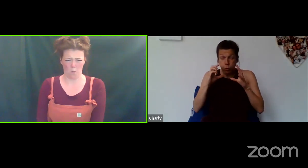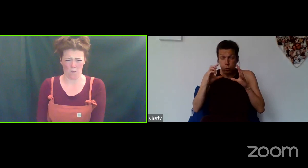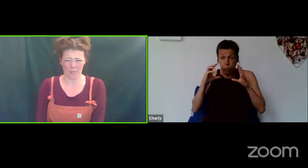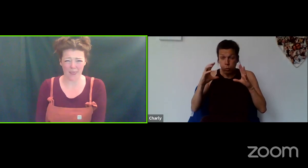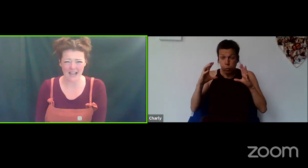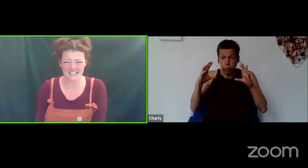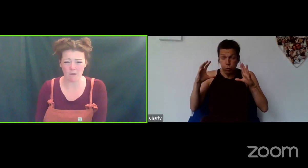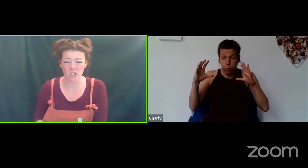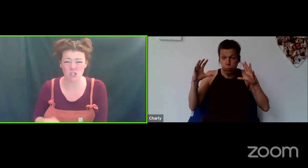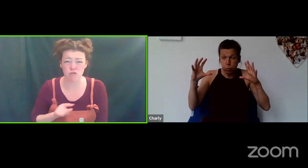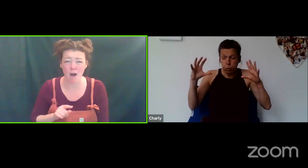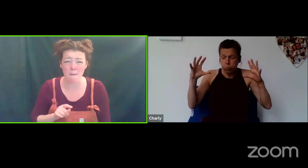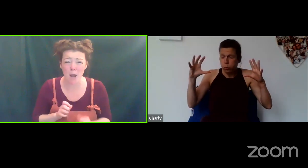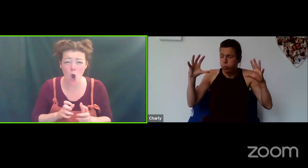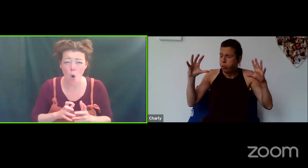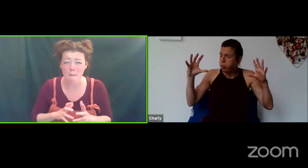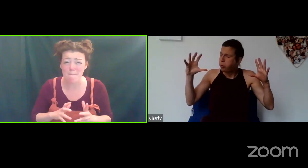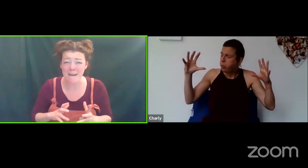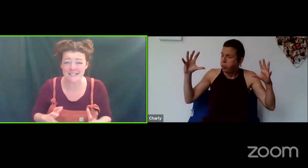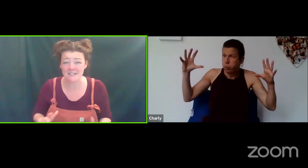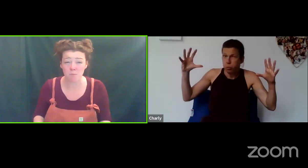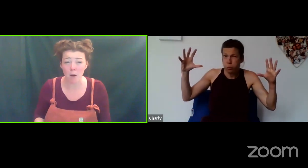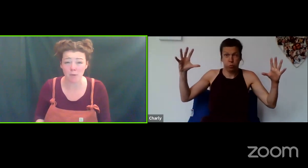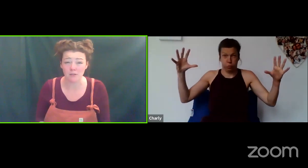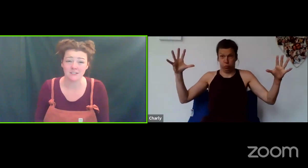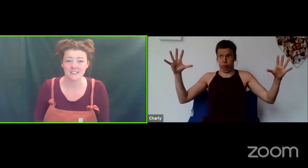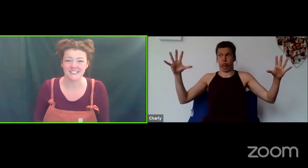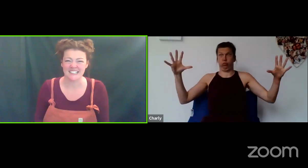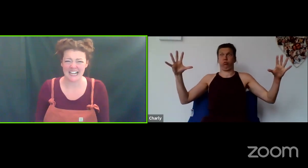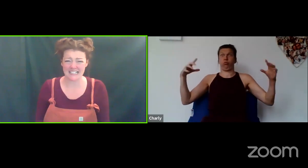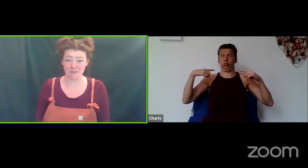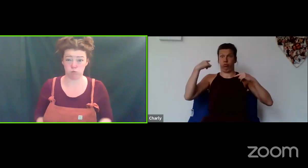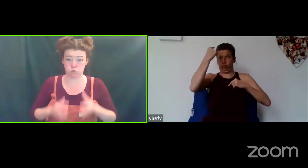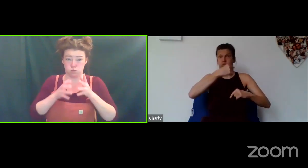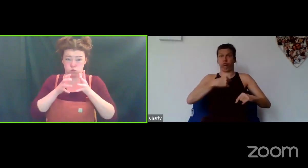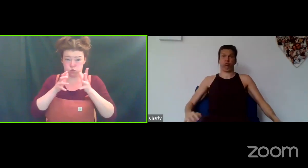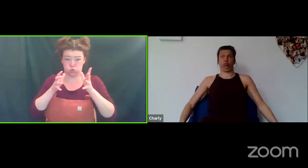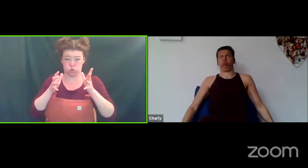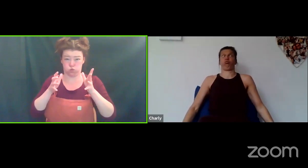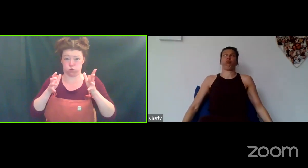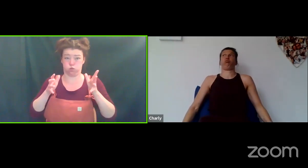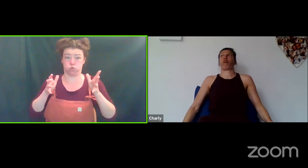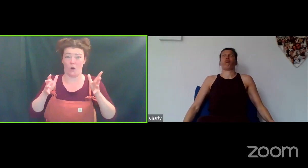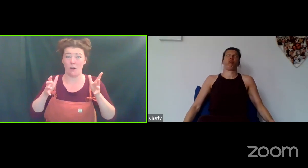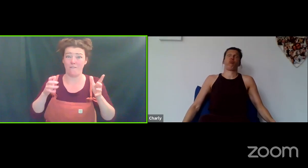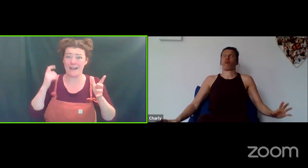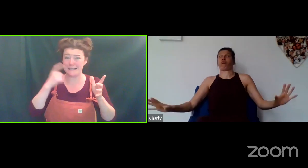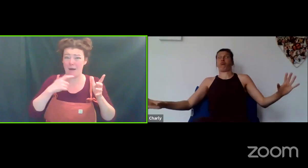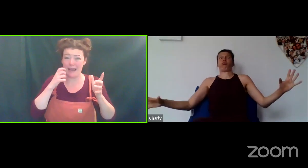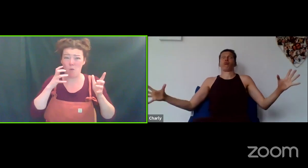That's it! And we're gonna try and blow a massive bubble! That's it! And your face might get